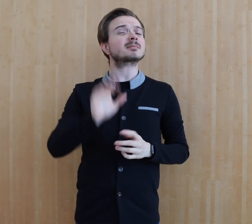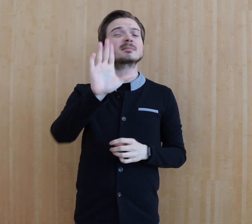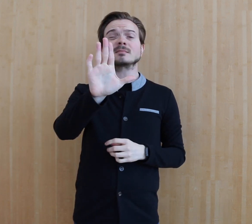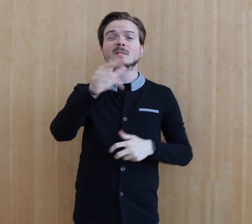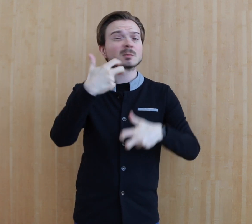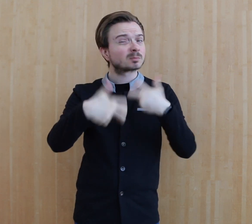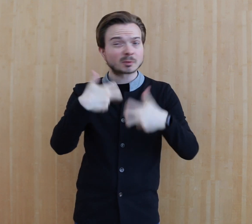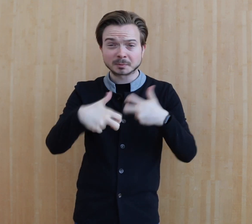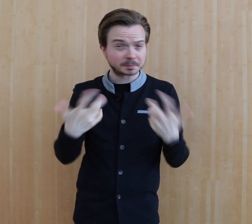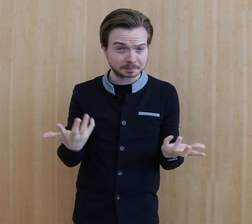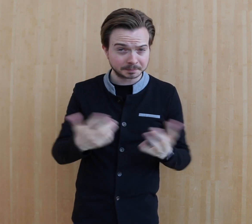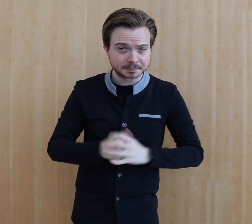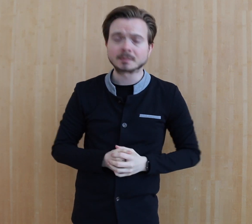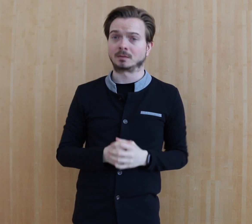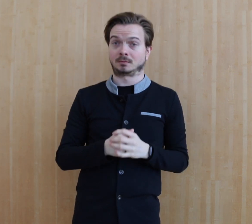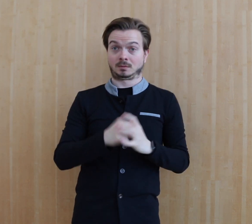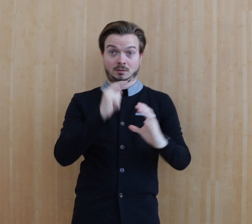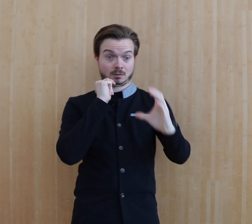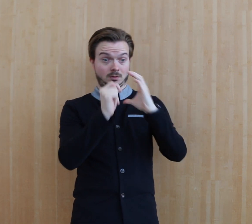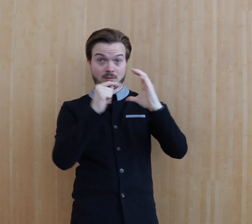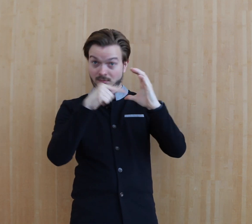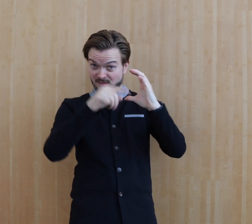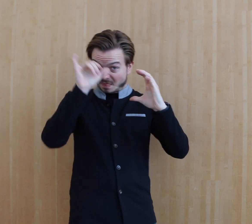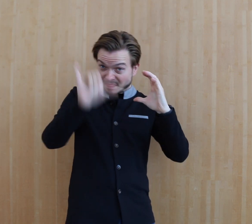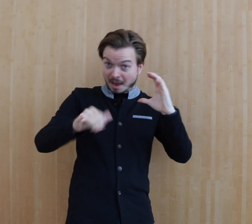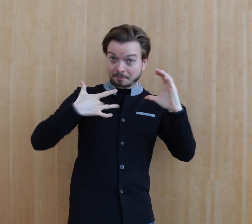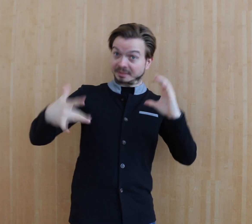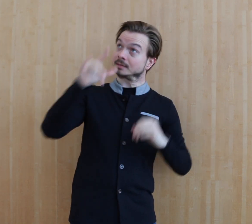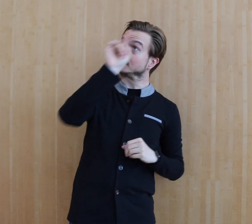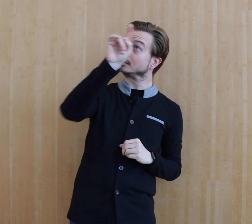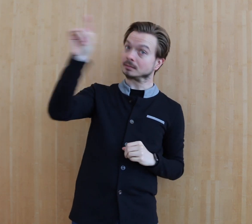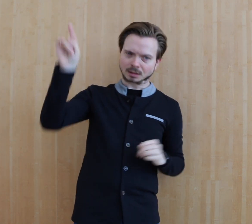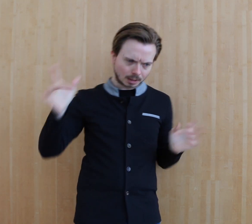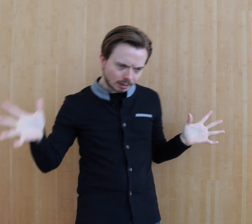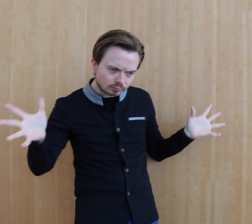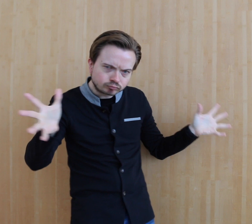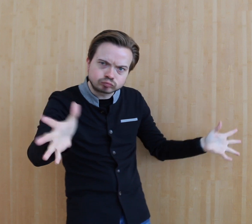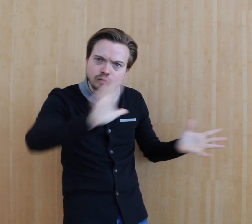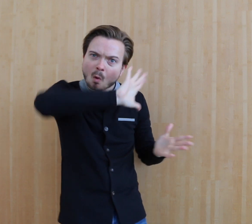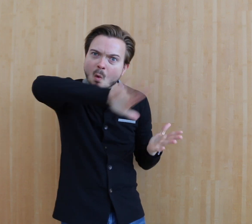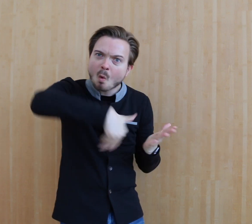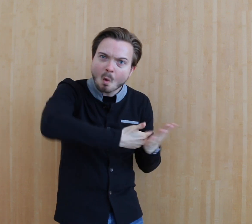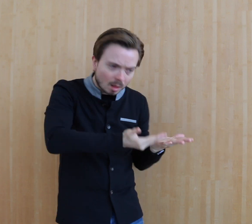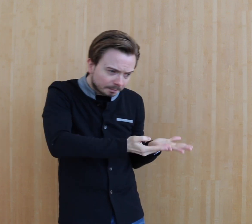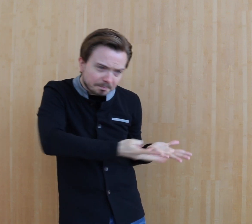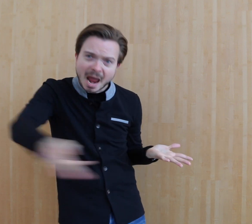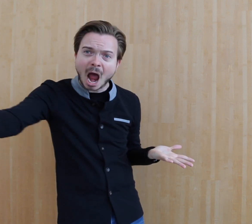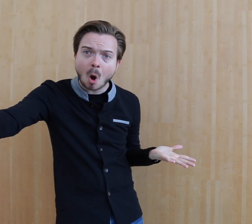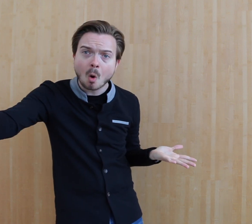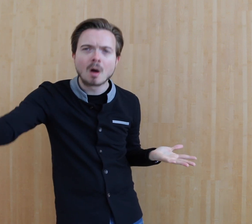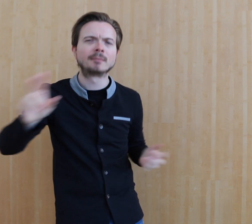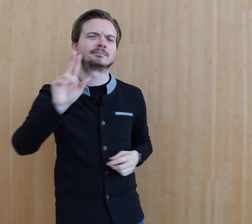So that's the idea but the problem with total communication is that in practice, all of those systems that are supposed to be put forth for the child